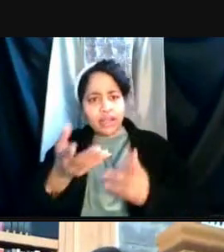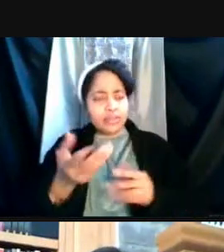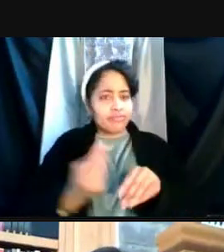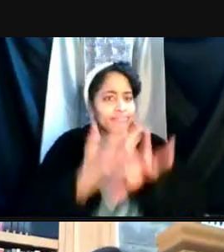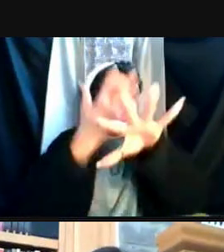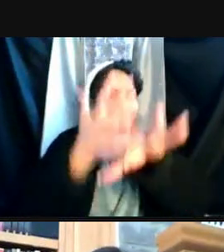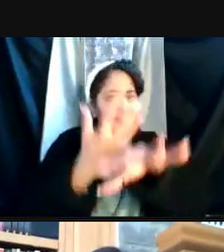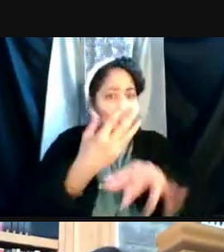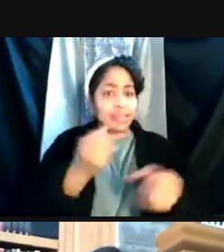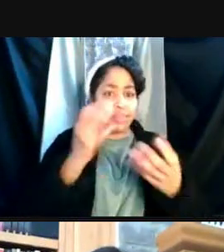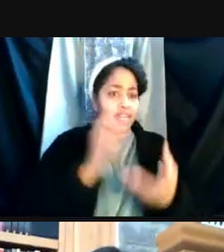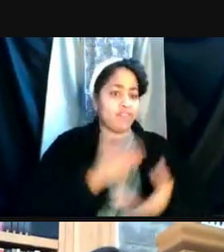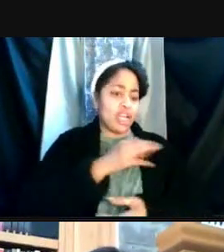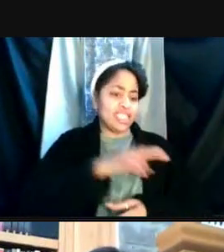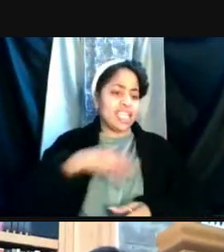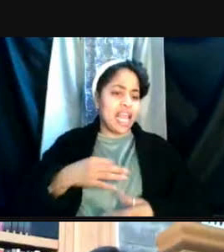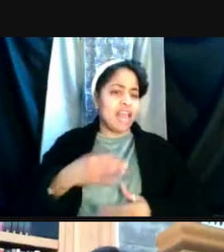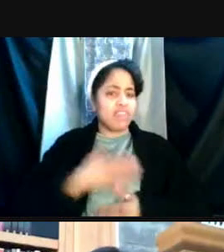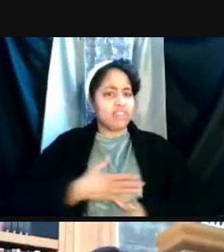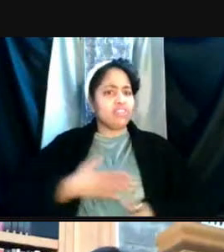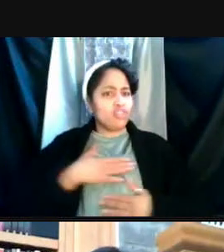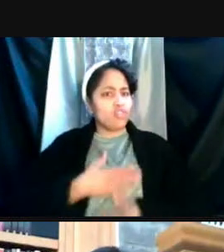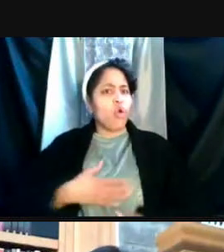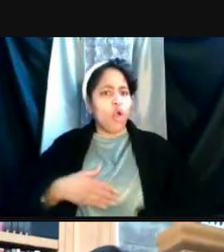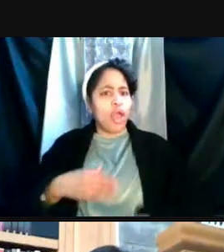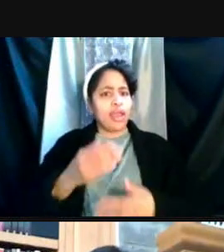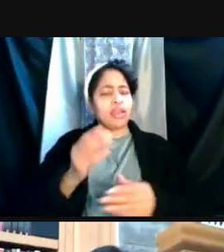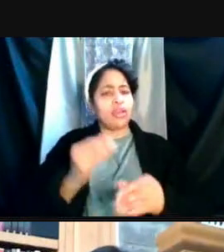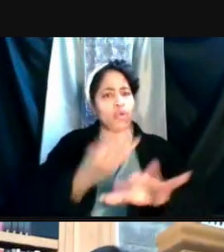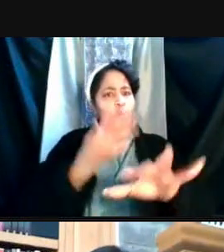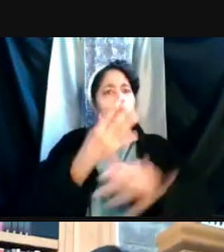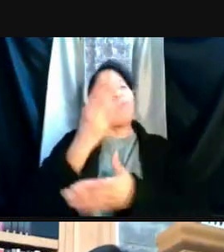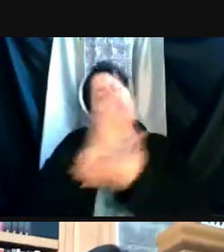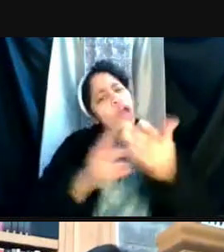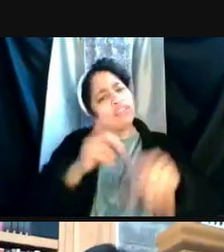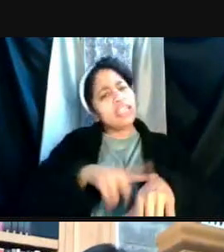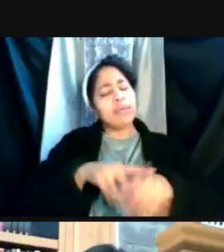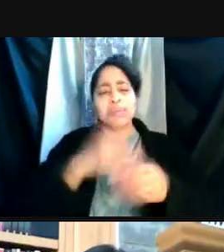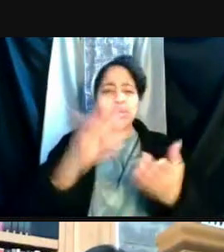at least part of the time, maybe not all the time. So we're working through as we've mentioned before,